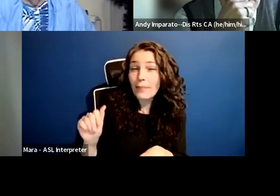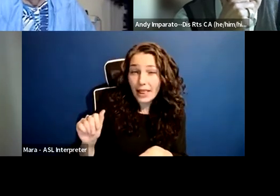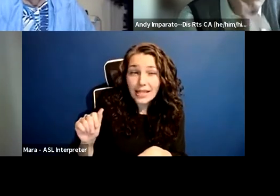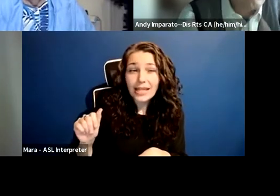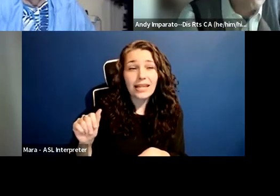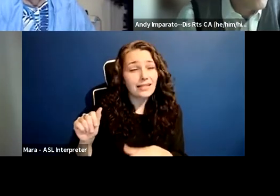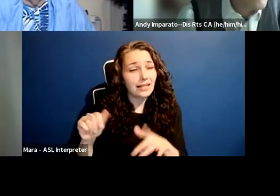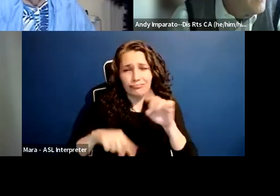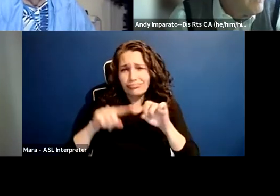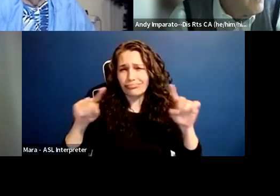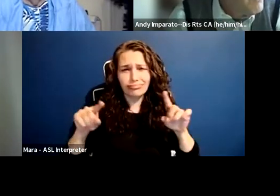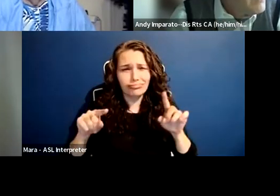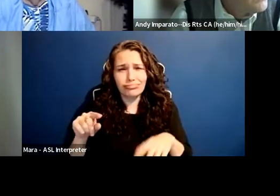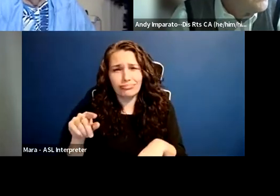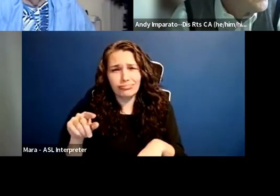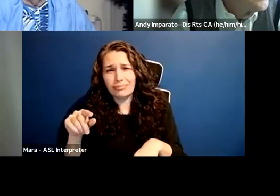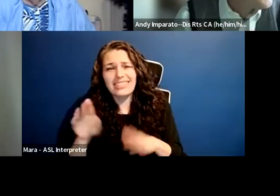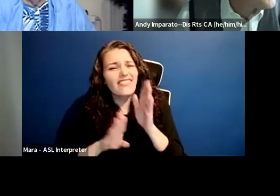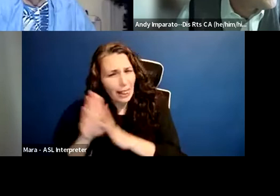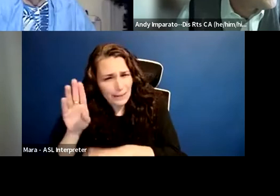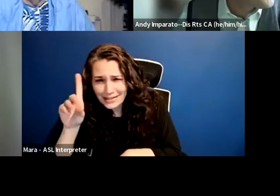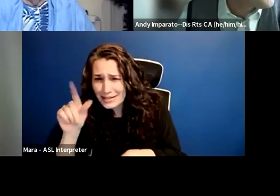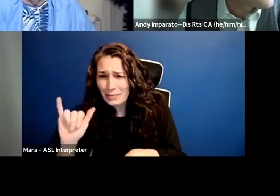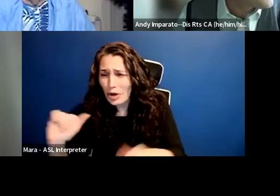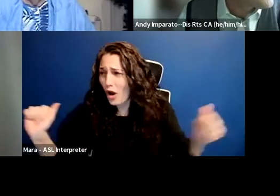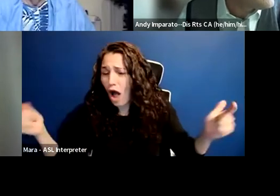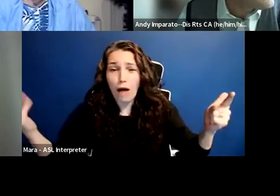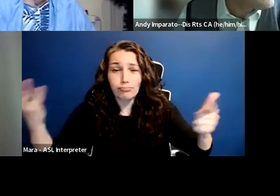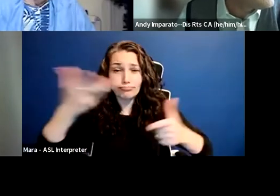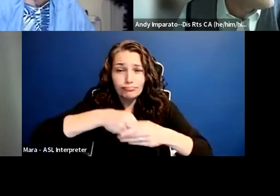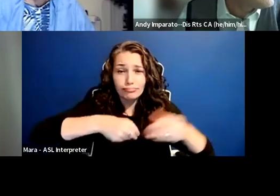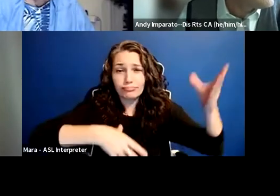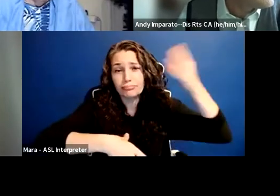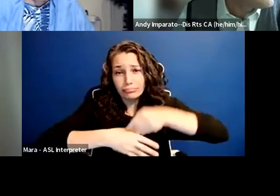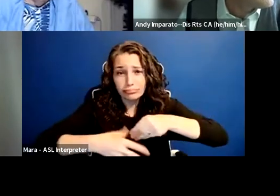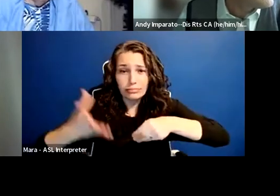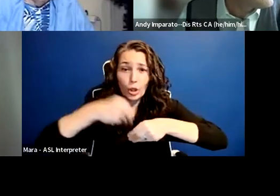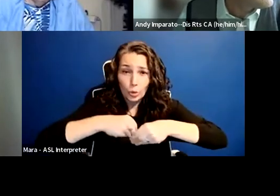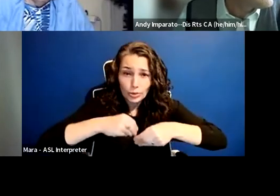and it is very exciting to have that here in the state of California.